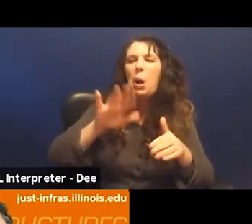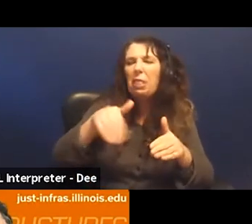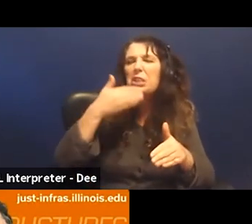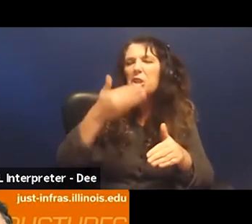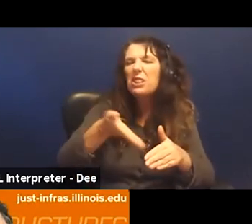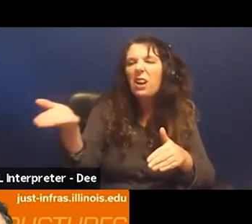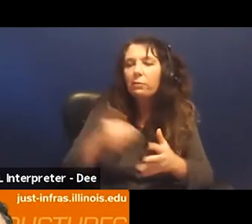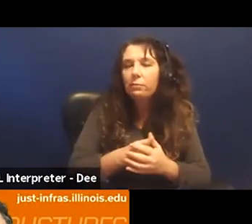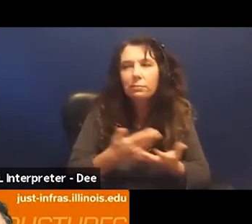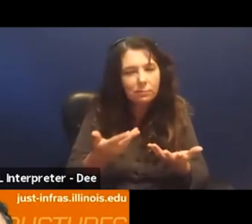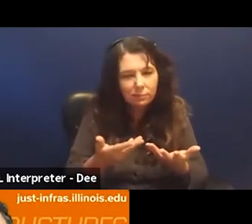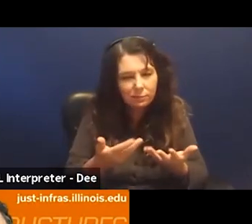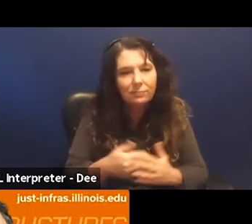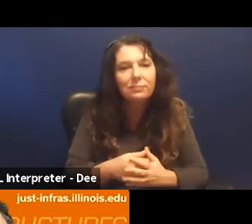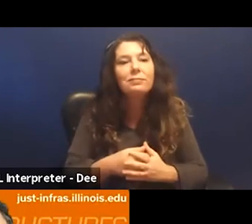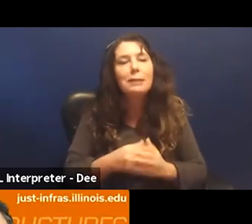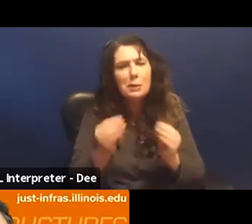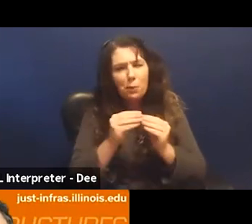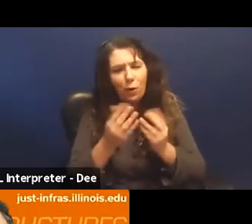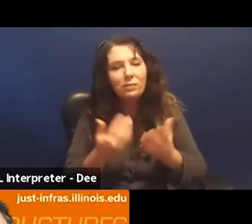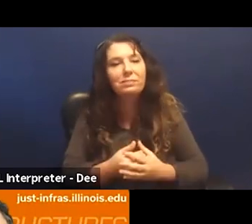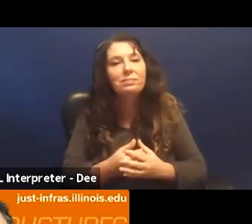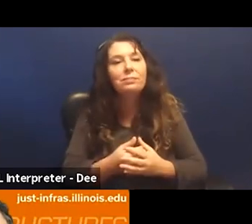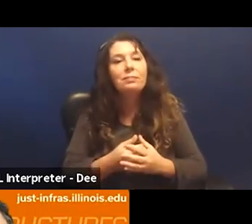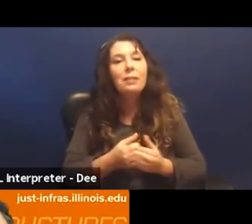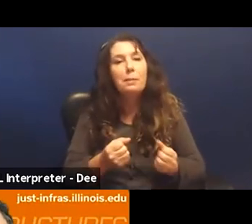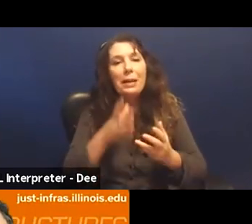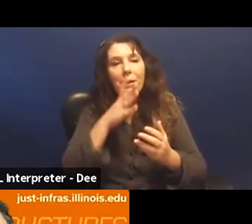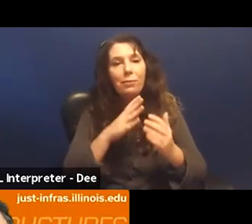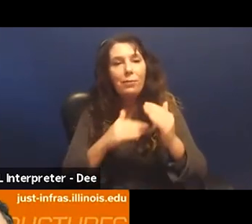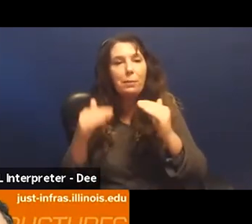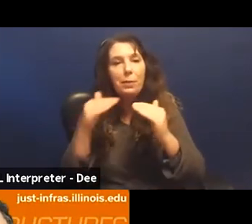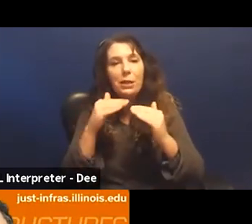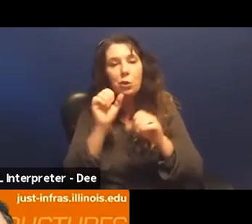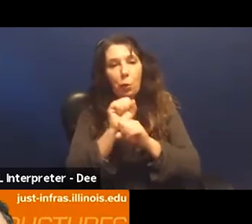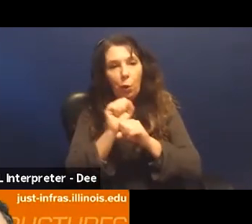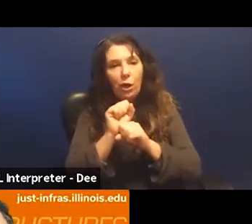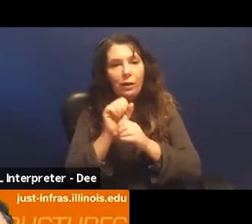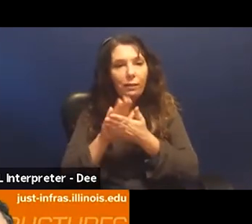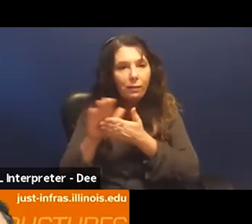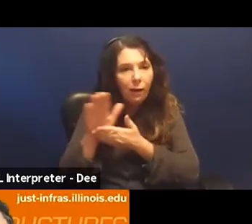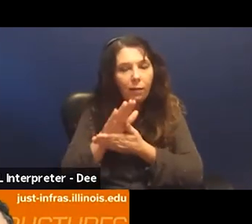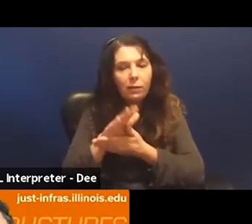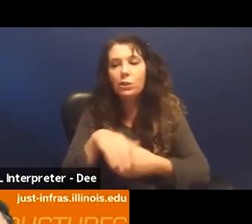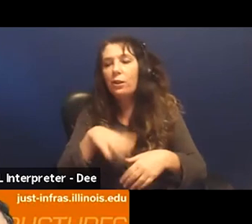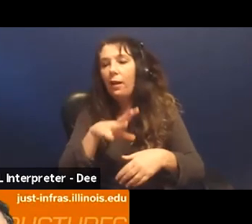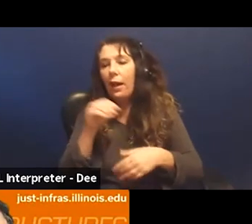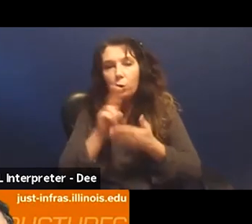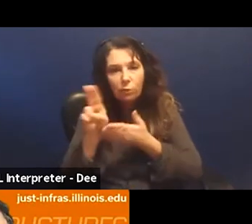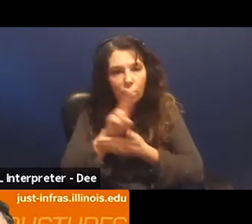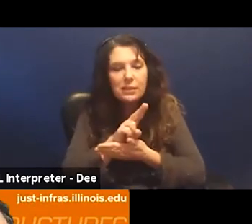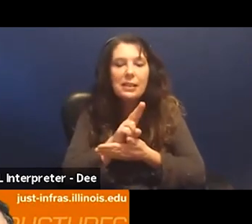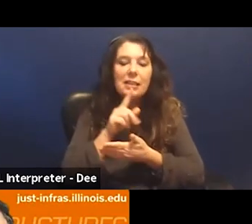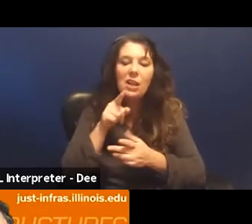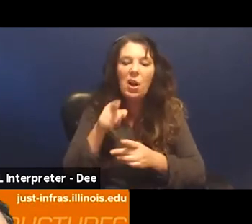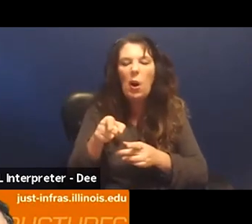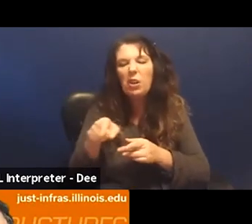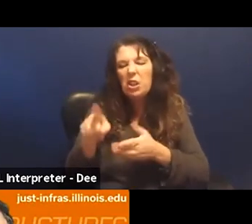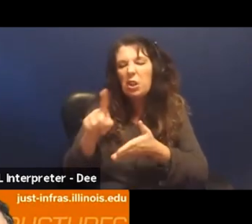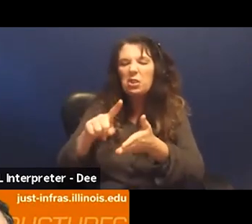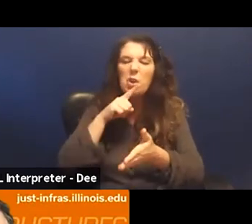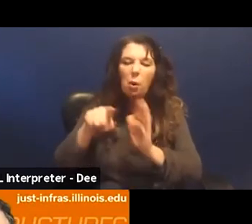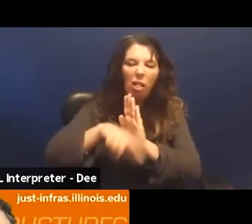And this is actually what's happened to a lot of feminists work in academia where it gets swept under the rug and it gets kind of grouped as being critical or something like this and.